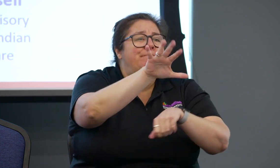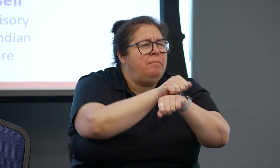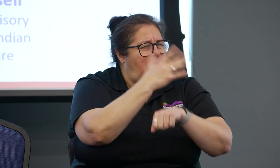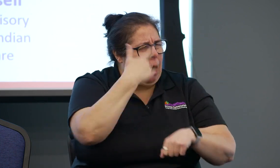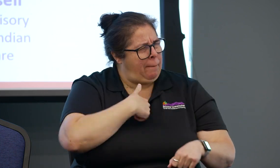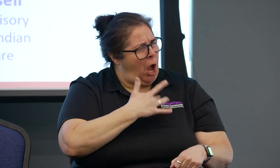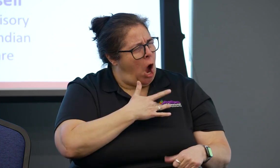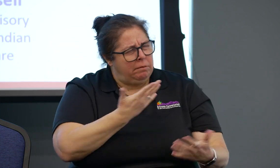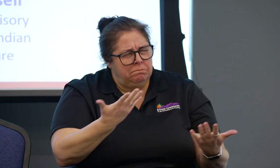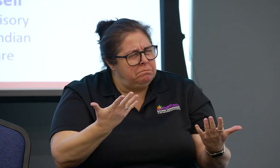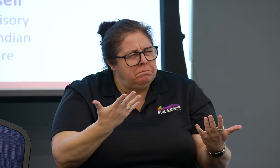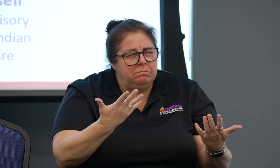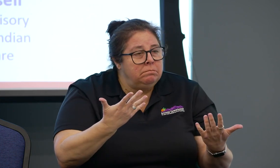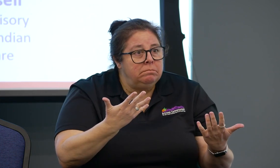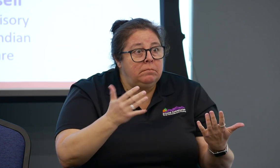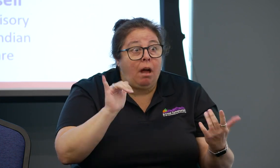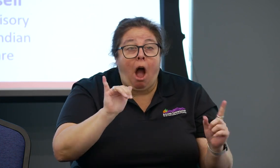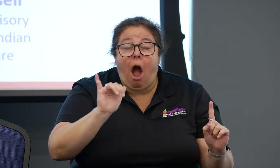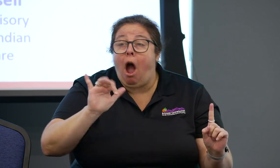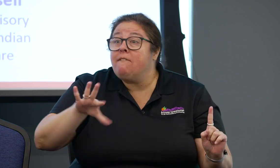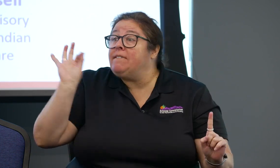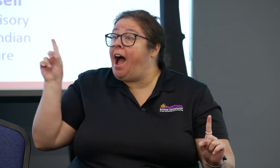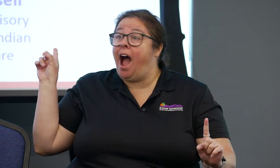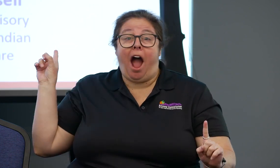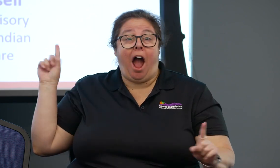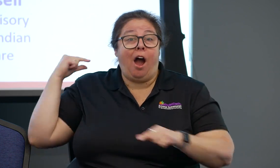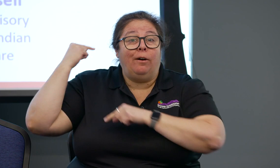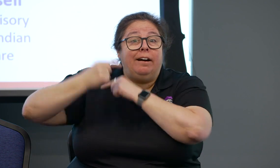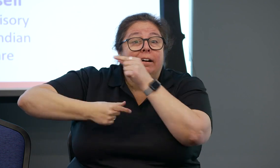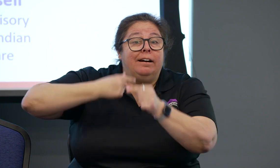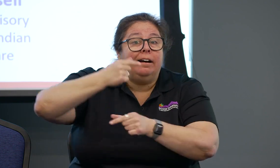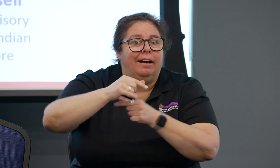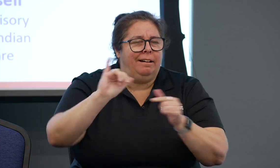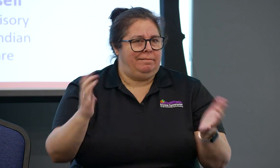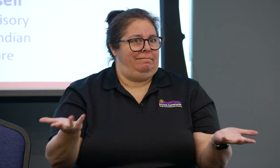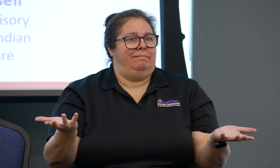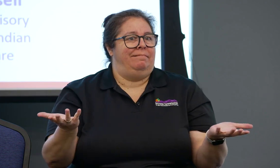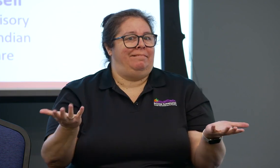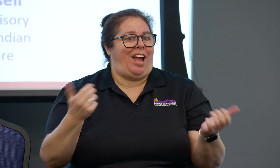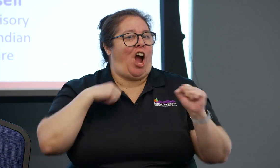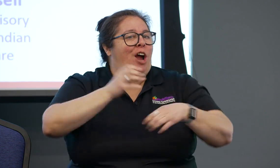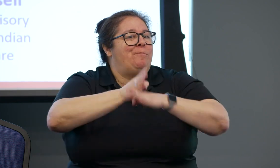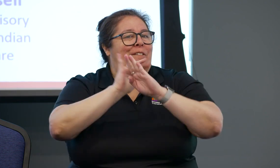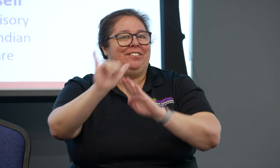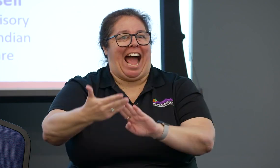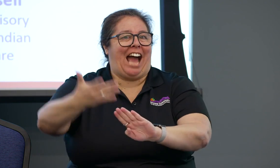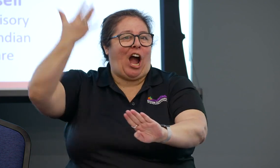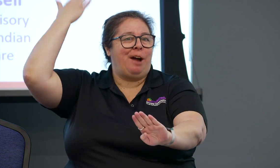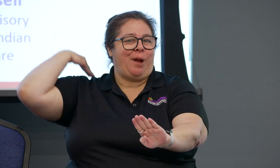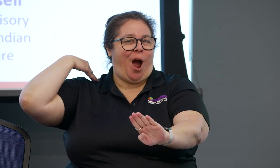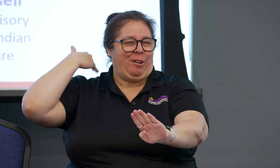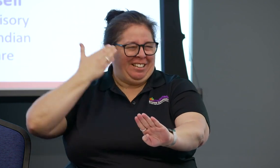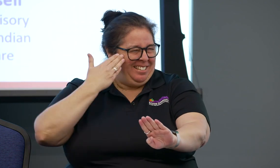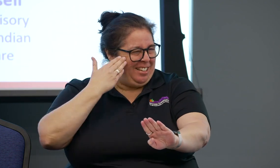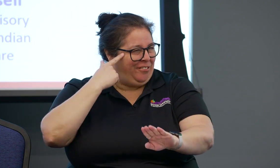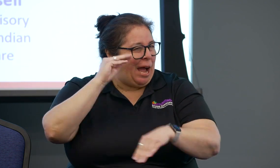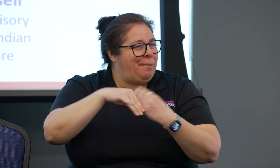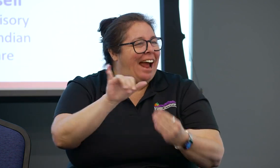to that incidental peripheral learning that you have in your families where you learn about your family healthcare. So you find that many deaf people